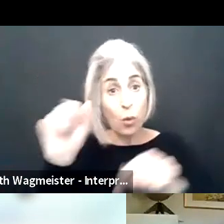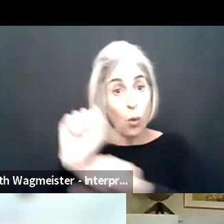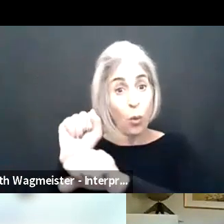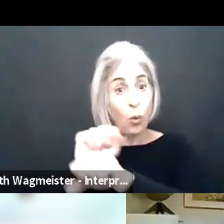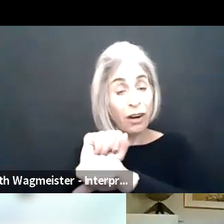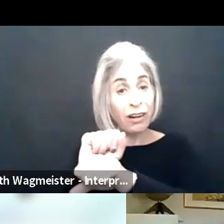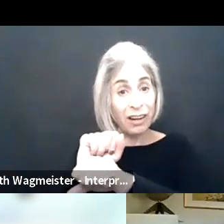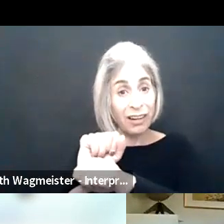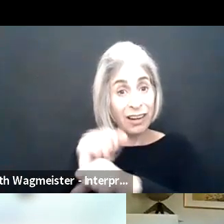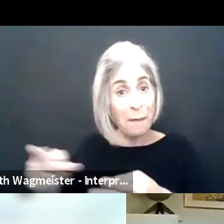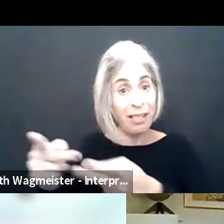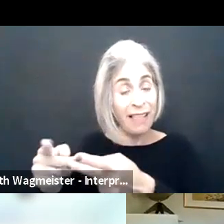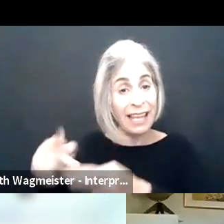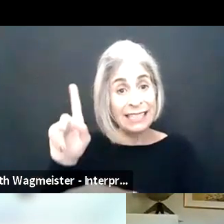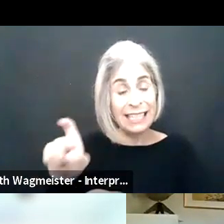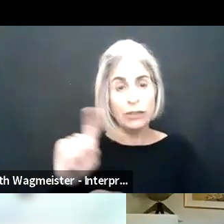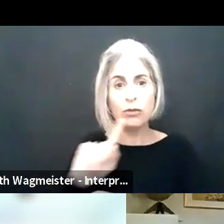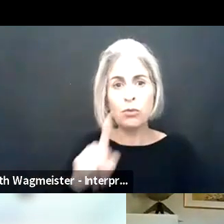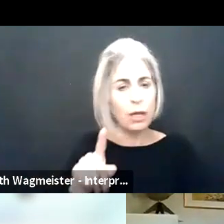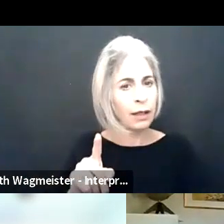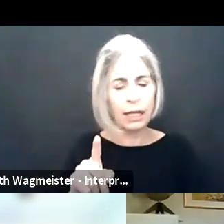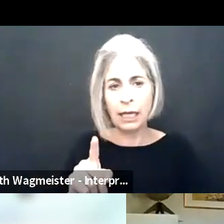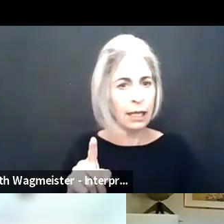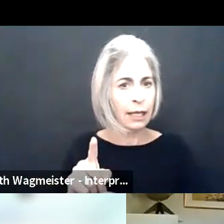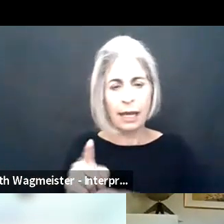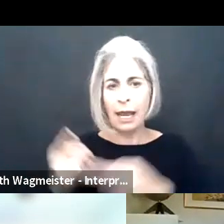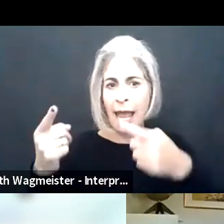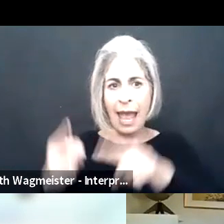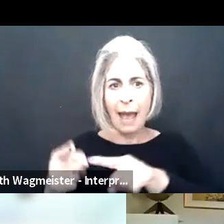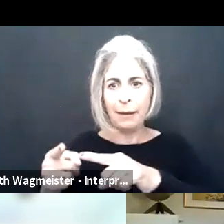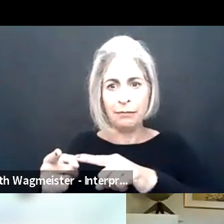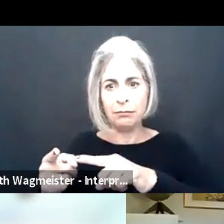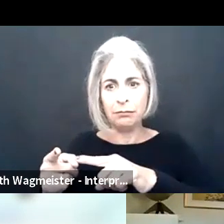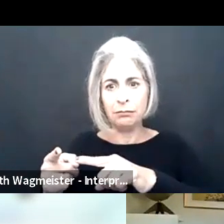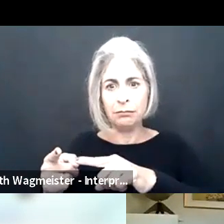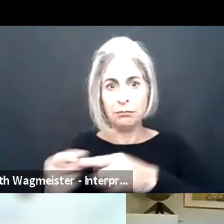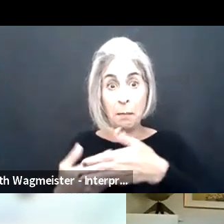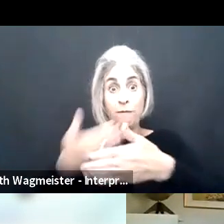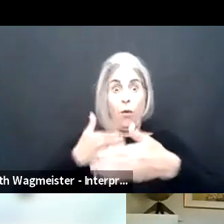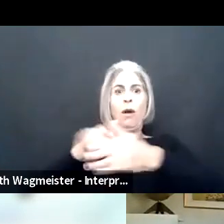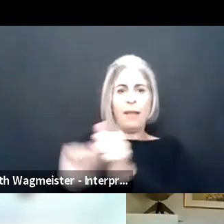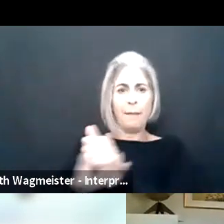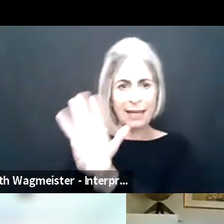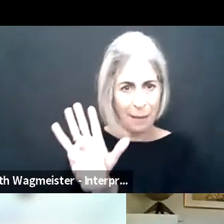environment. So having this expectation that your work setting needs to really play out